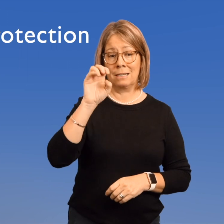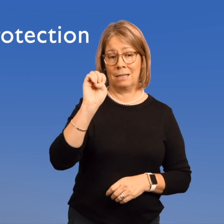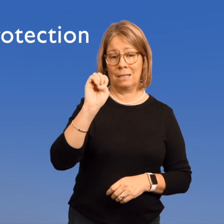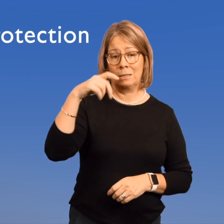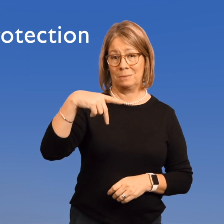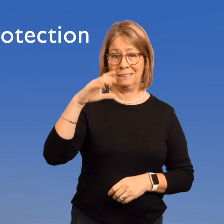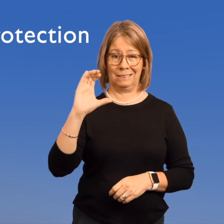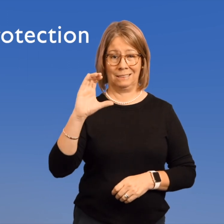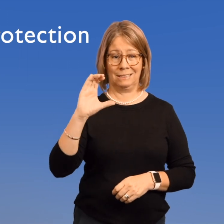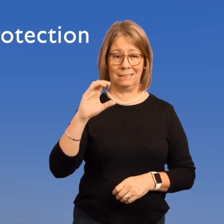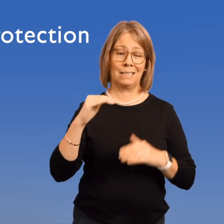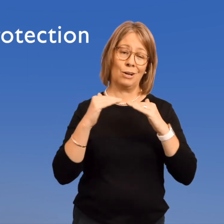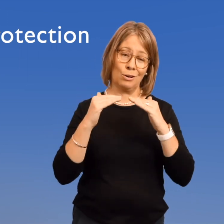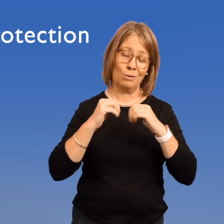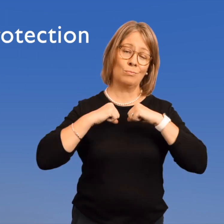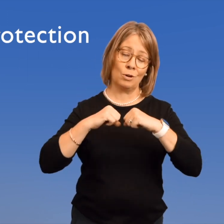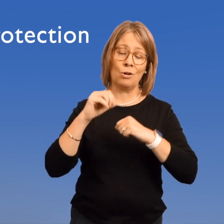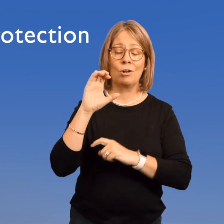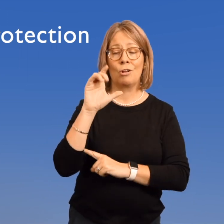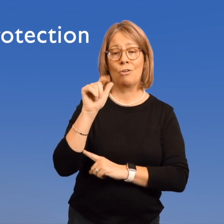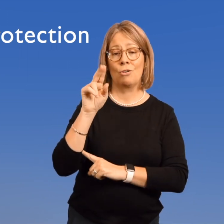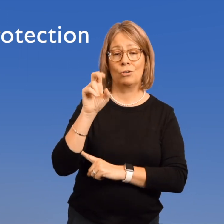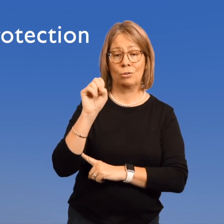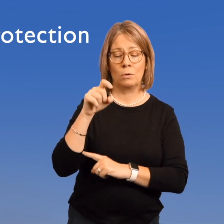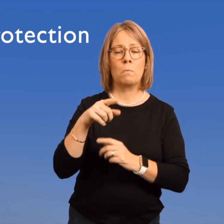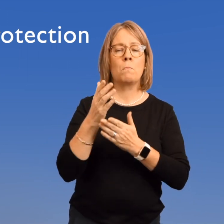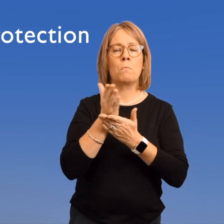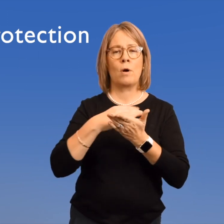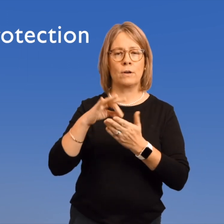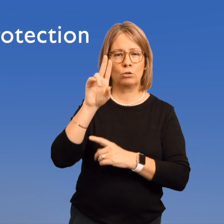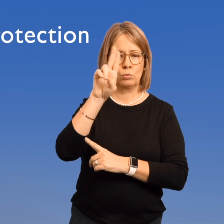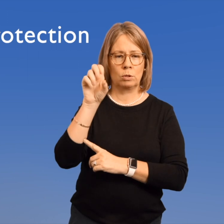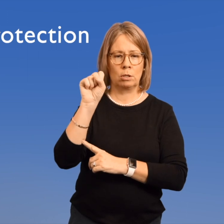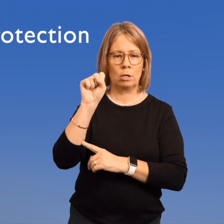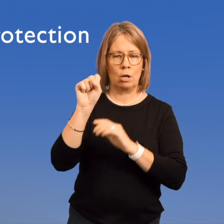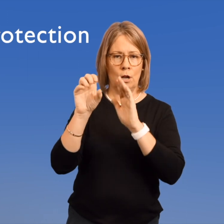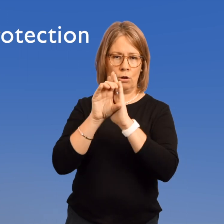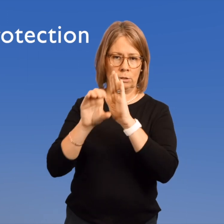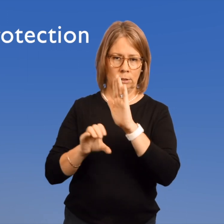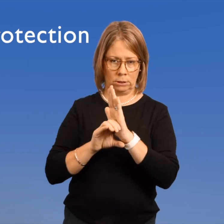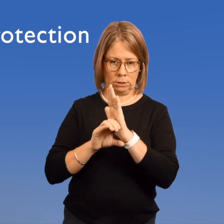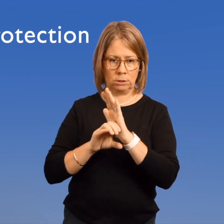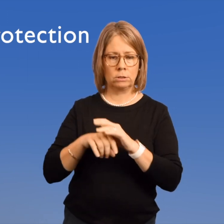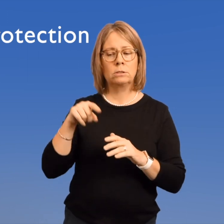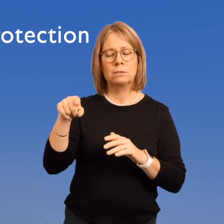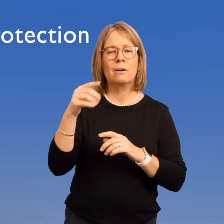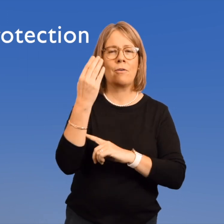Equal Protection Clause.